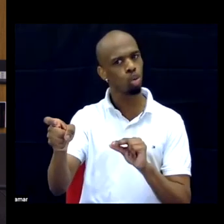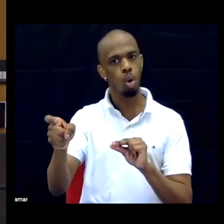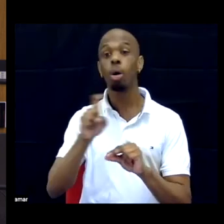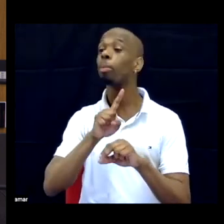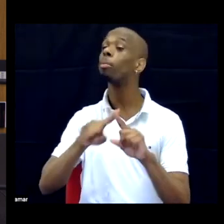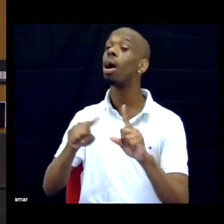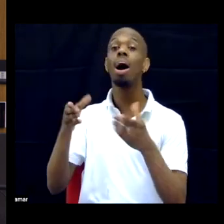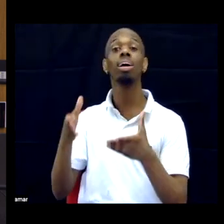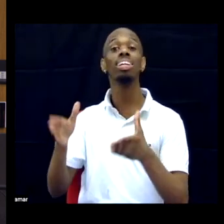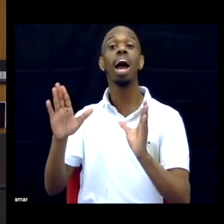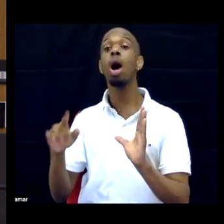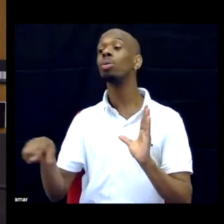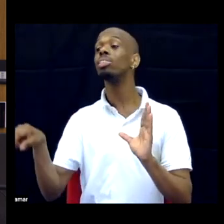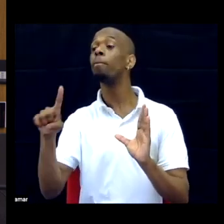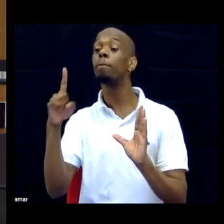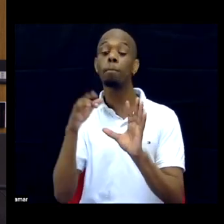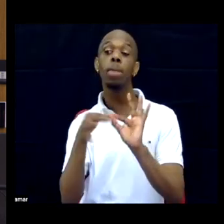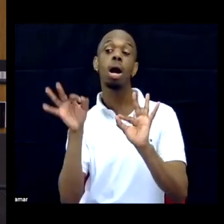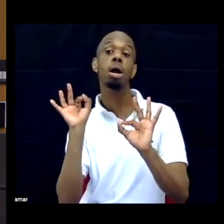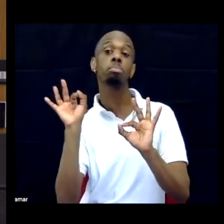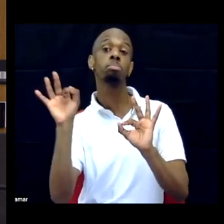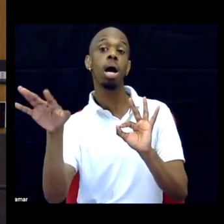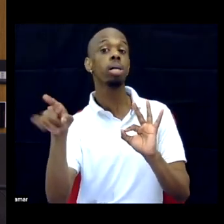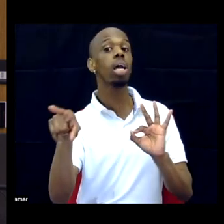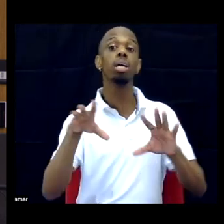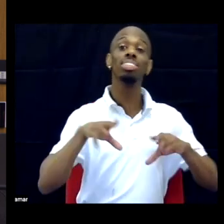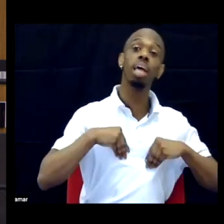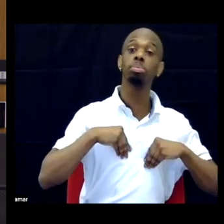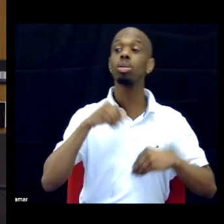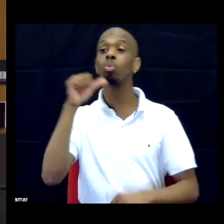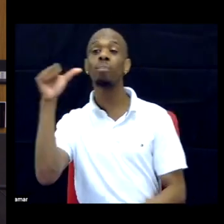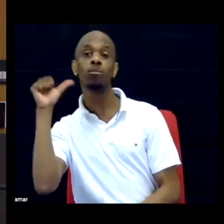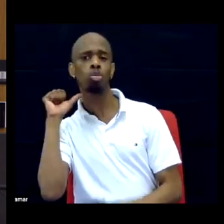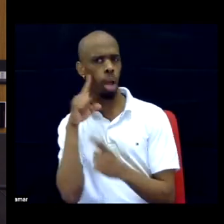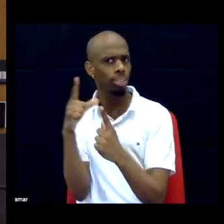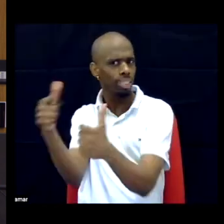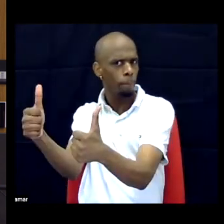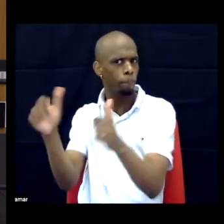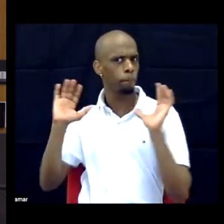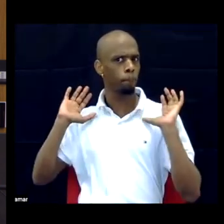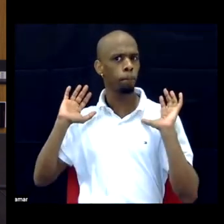And so that tipped it for me. So, for me, coming out of the book, there was much more of an activist approach and